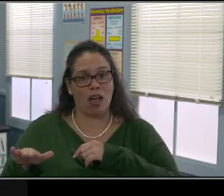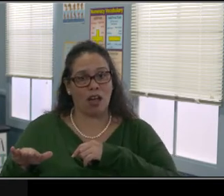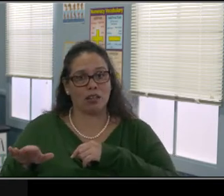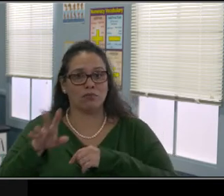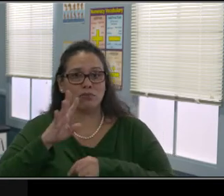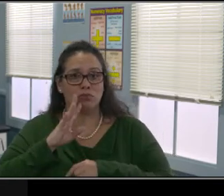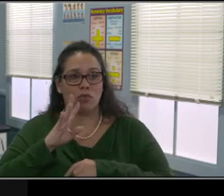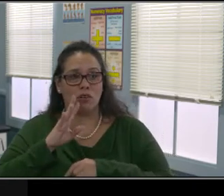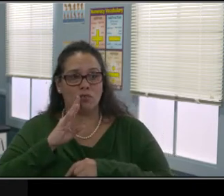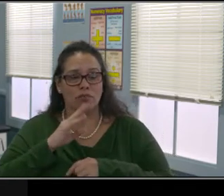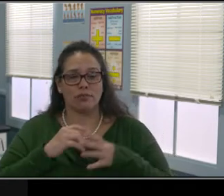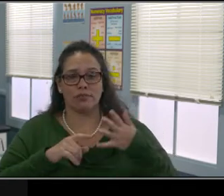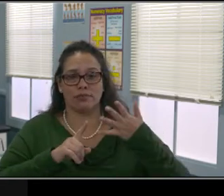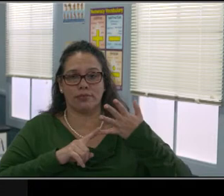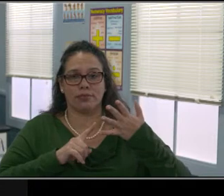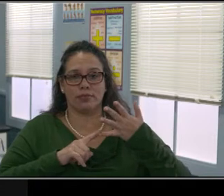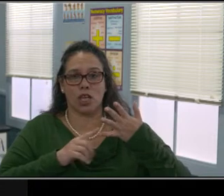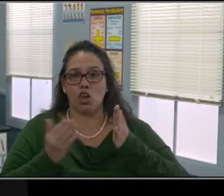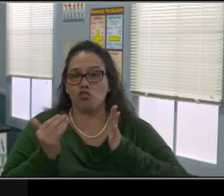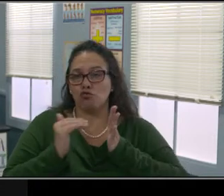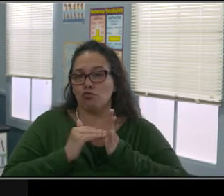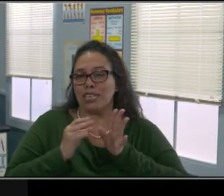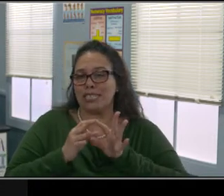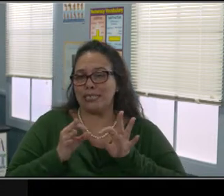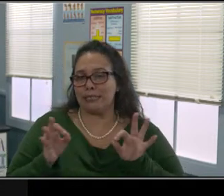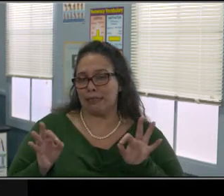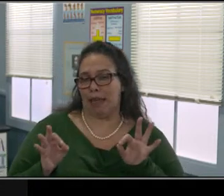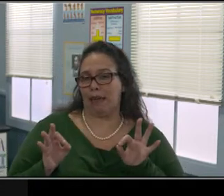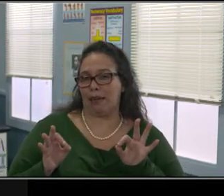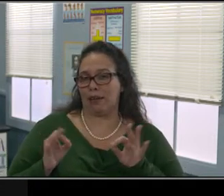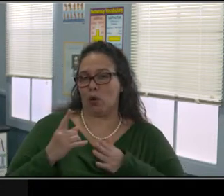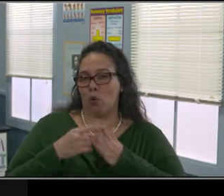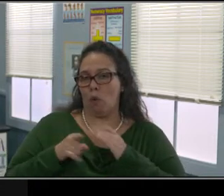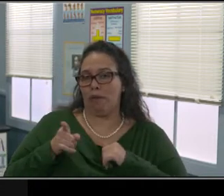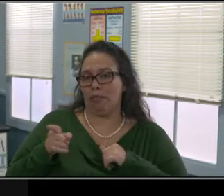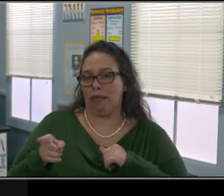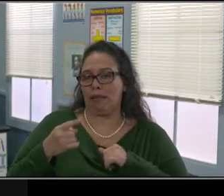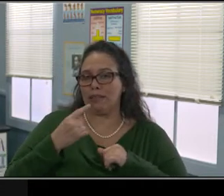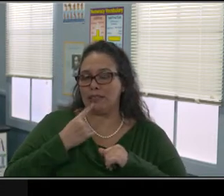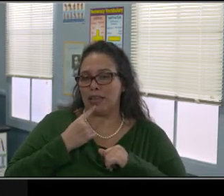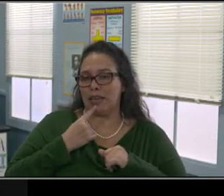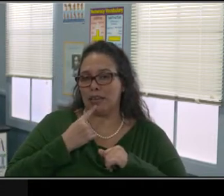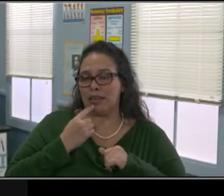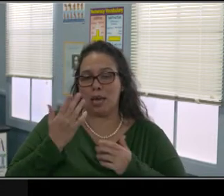to make up for what we just said, okay? We withdraw and solve.